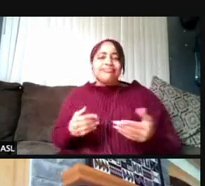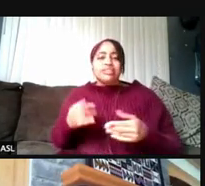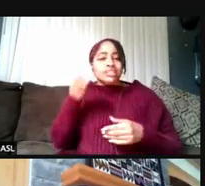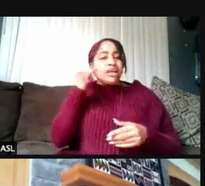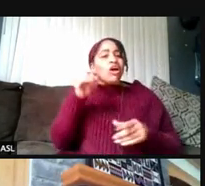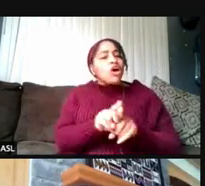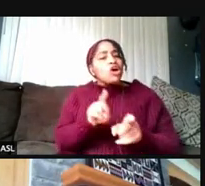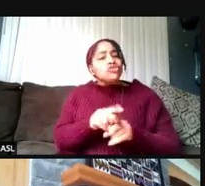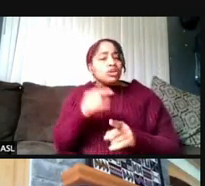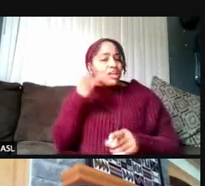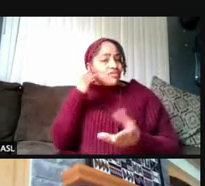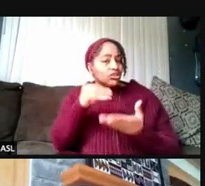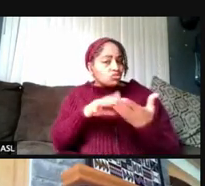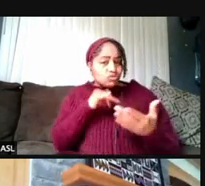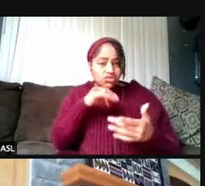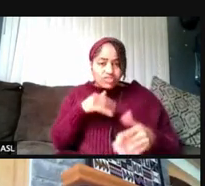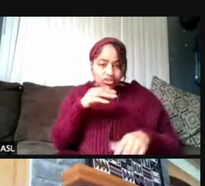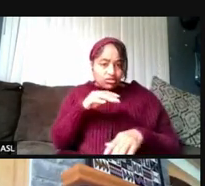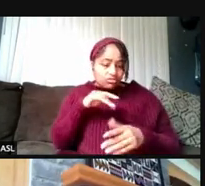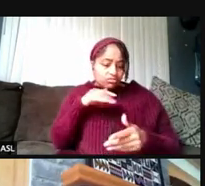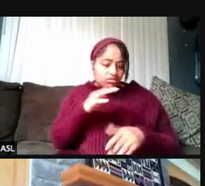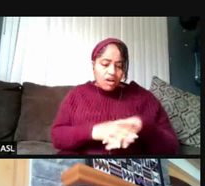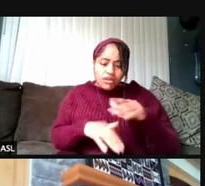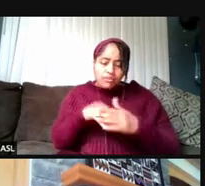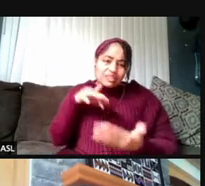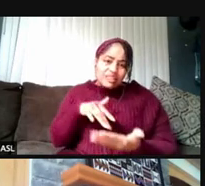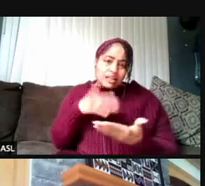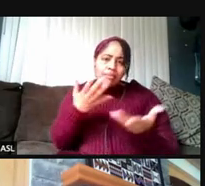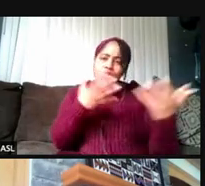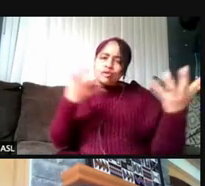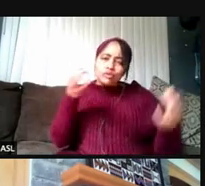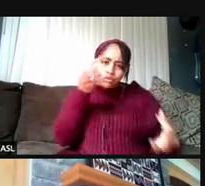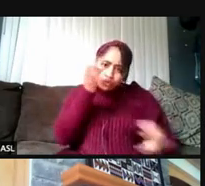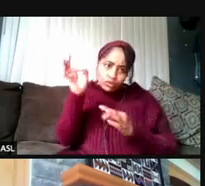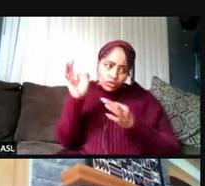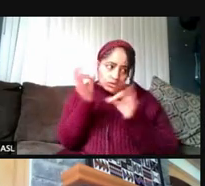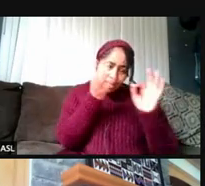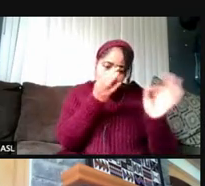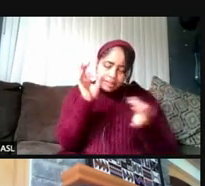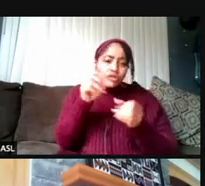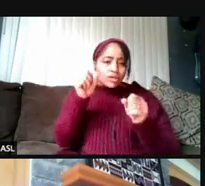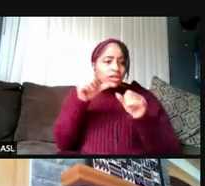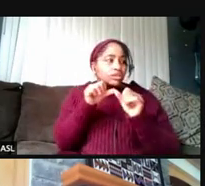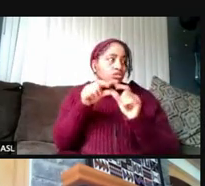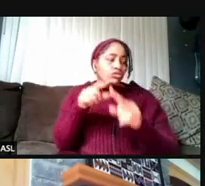studying under the canopies, maybe it might be too distracting, you can continue to reserve study spaces